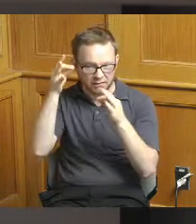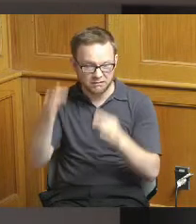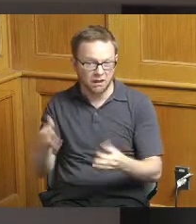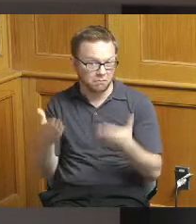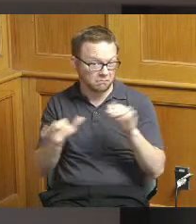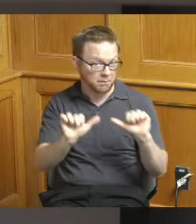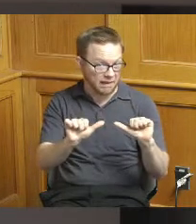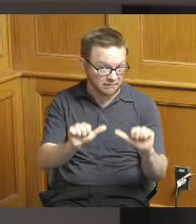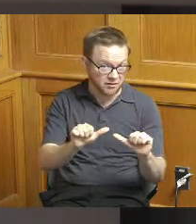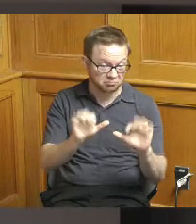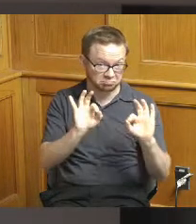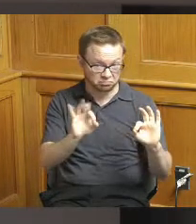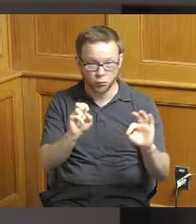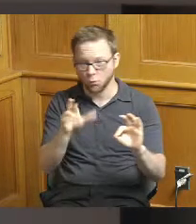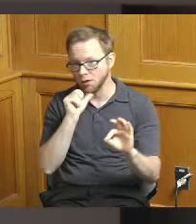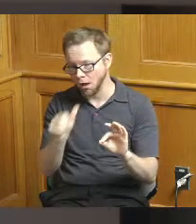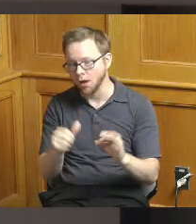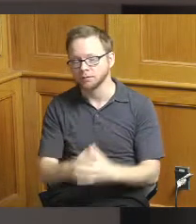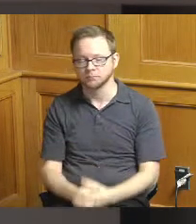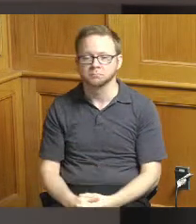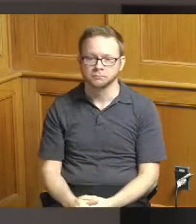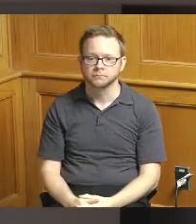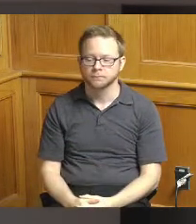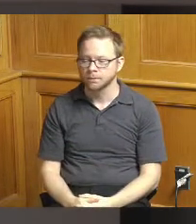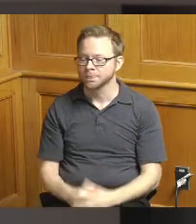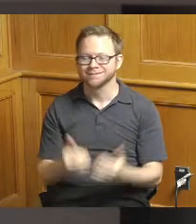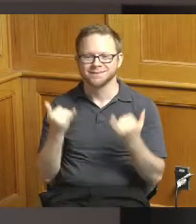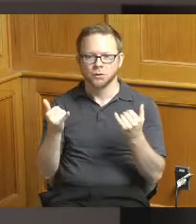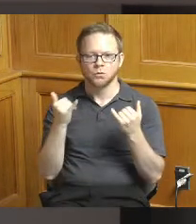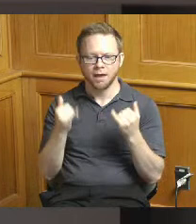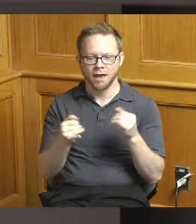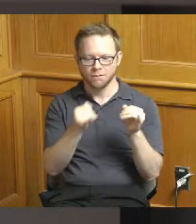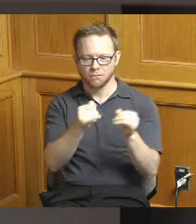so now I'm going to get into the individual awards I have slides for each